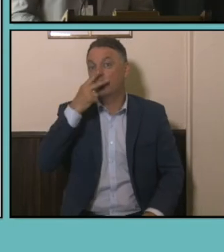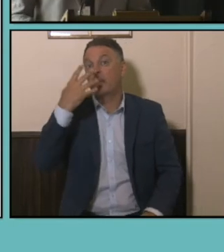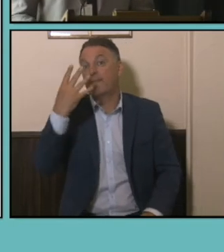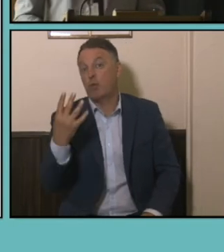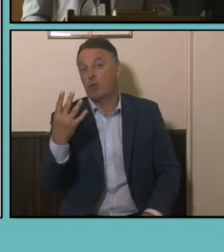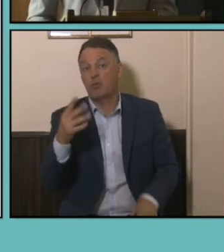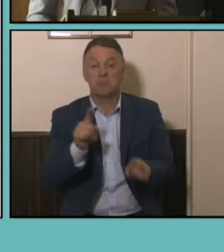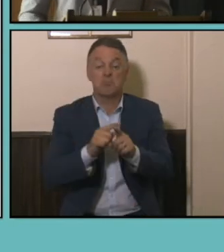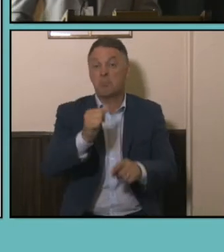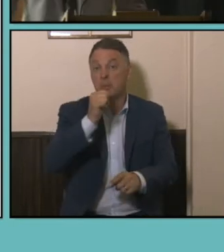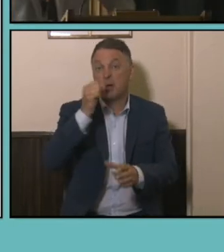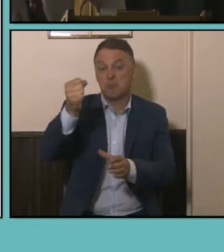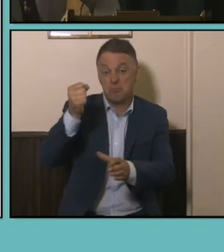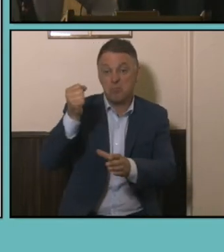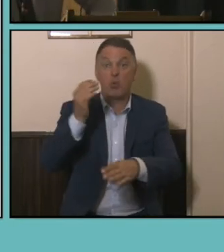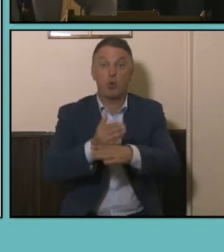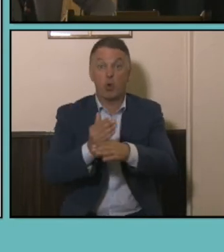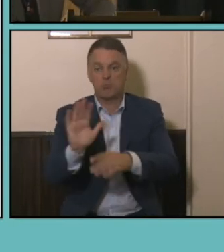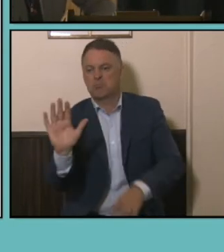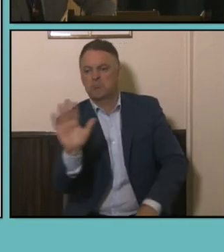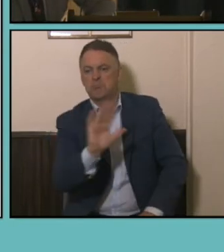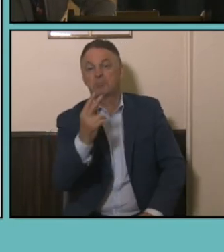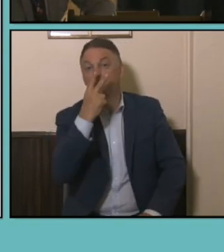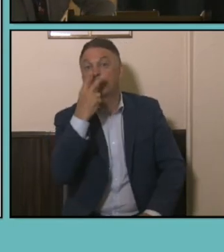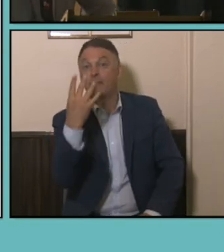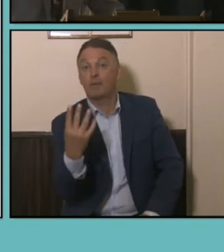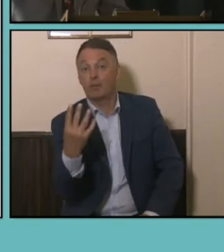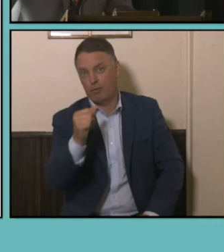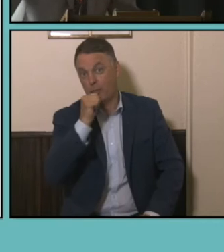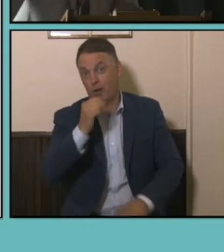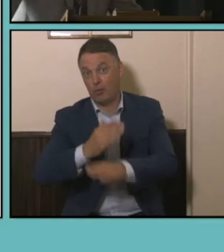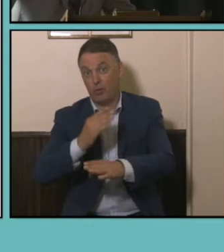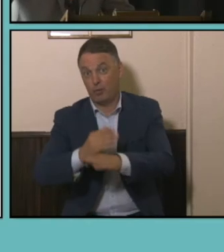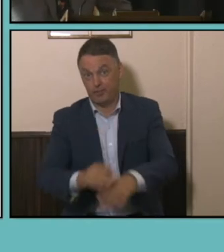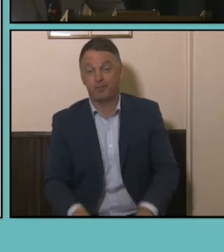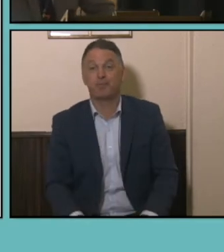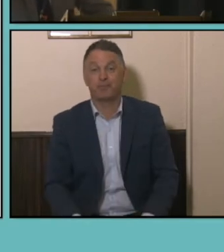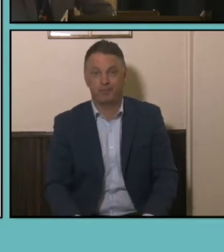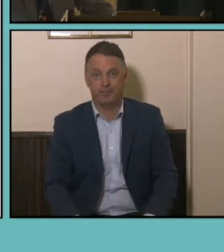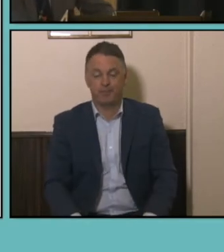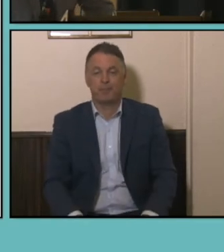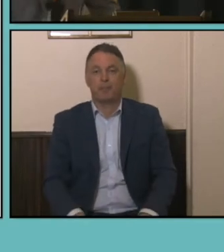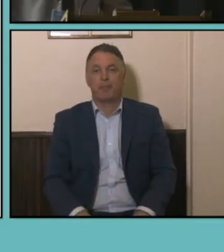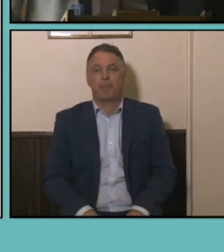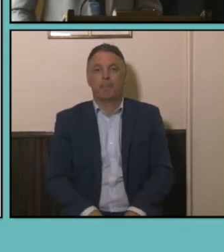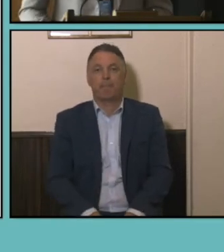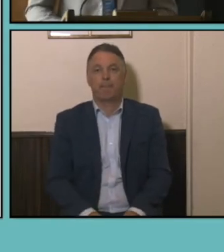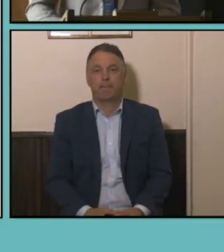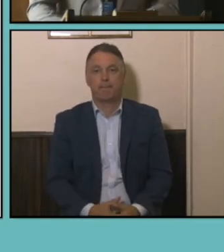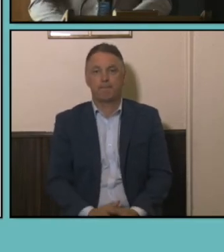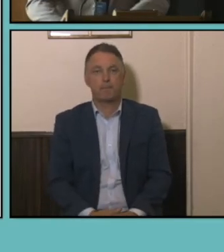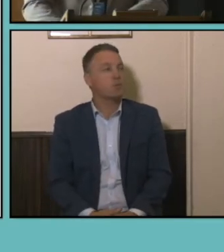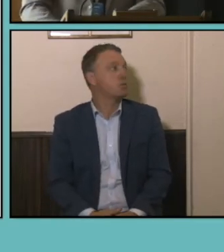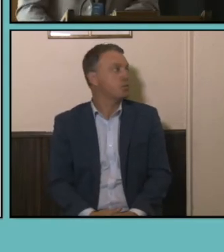who had a median age of 24. So this is the first of three slides. So moving on